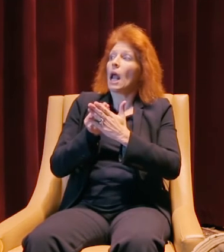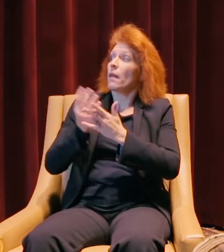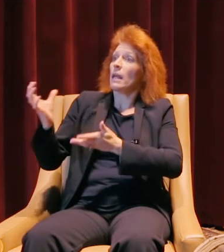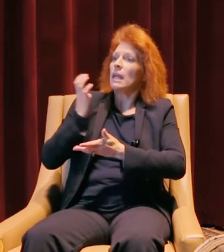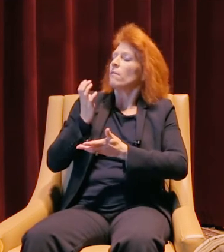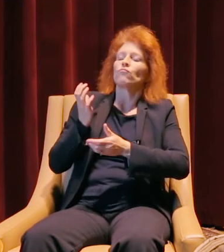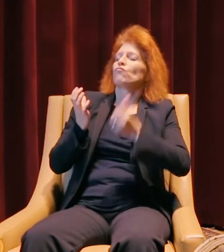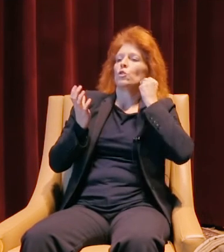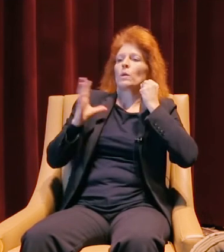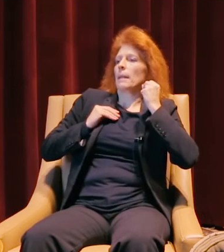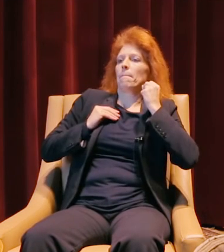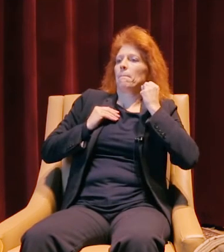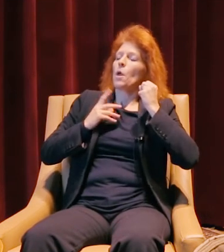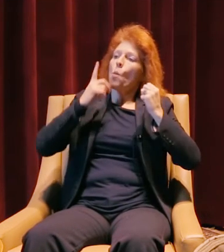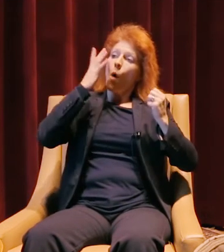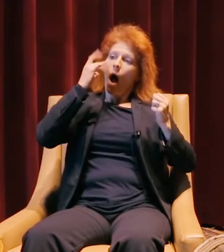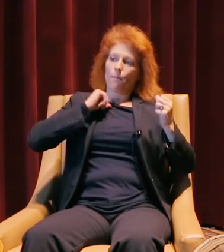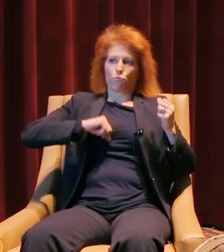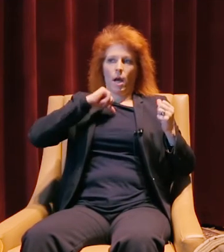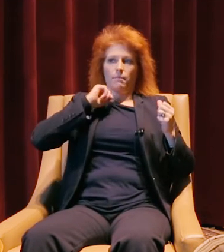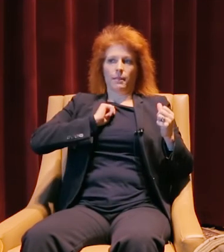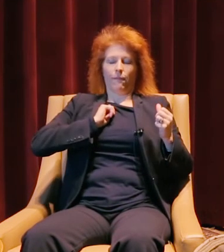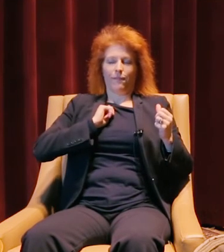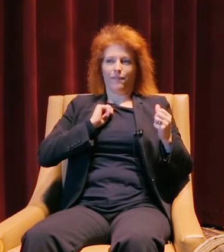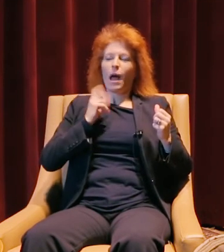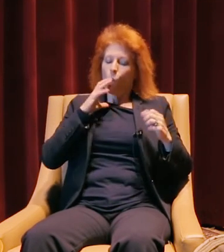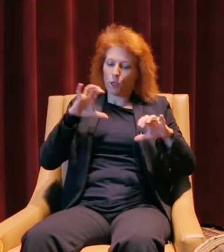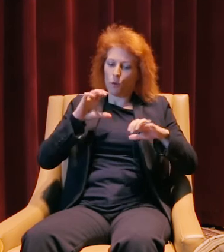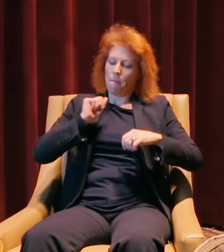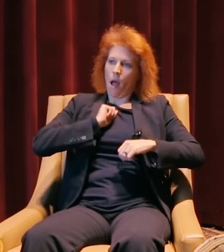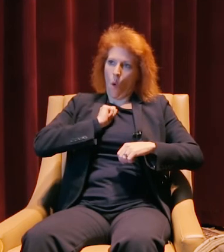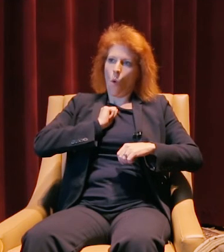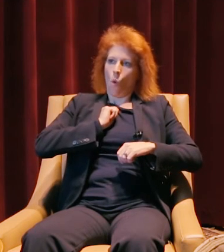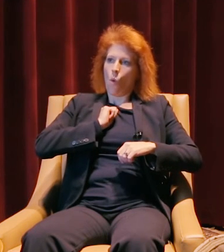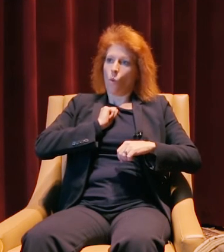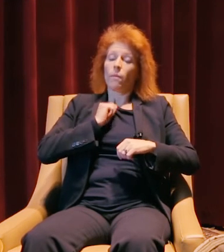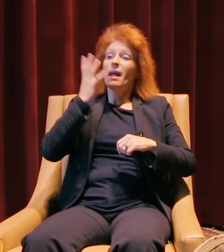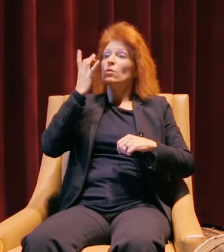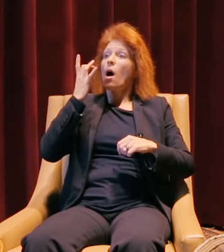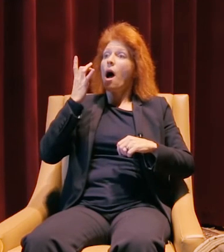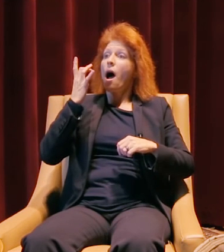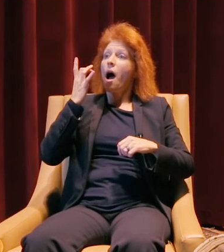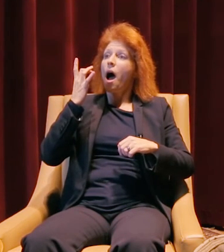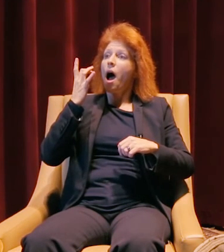'Cause I am too prideful, and I wanna do this on my own. That's why I wasn't able or wanting